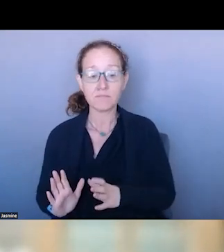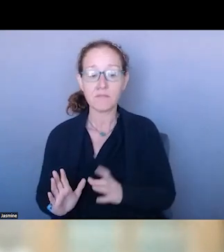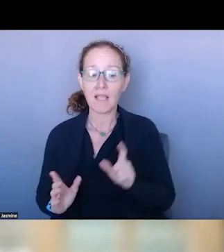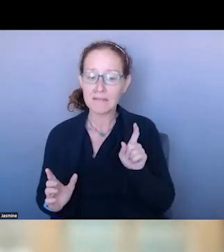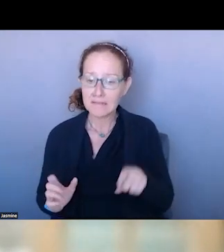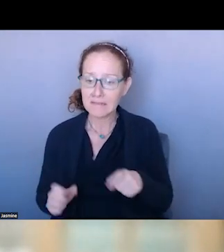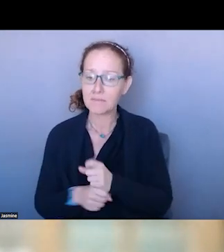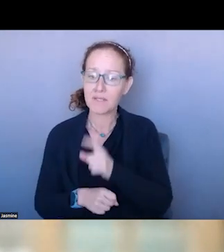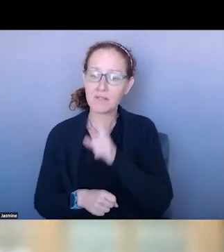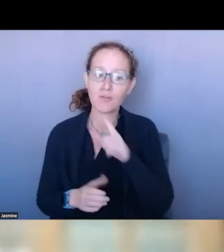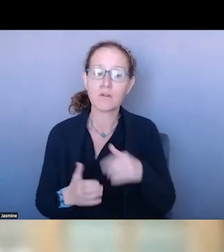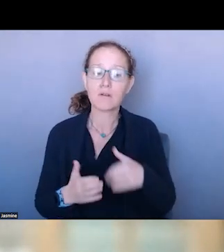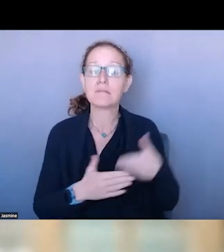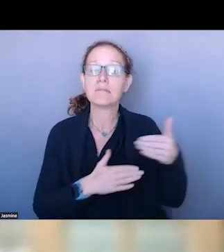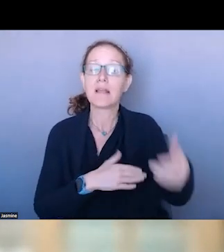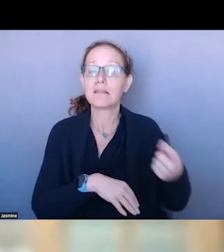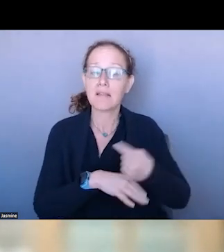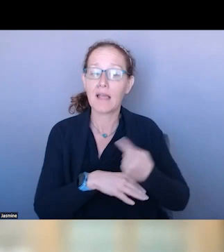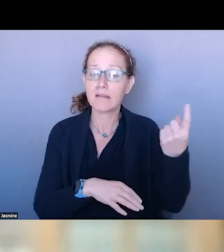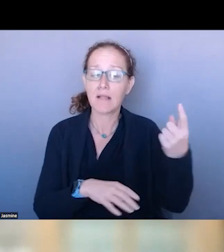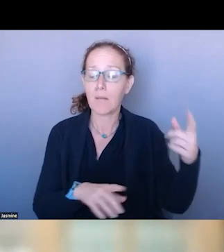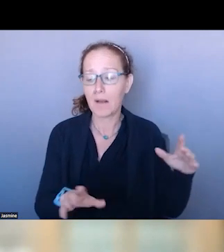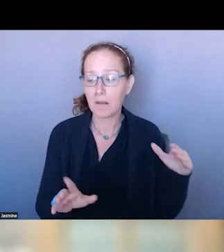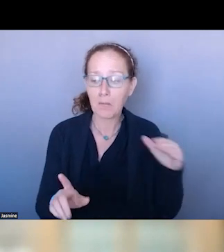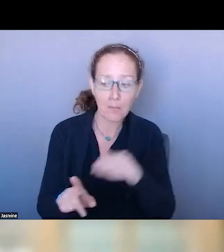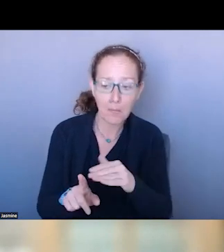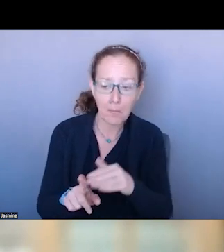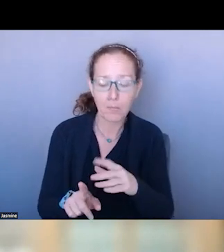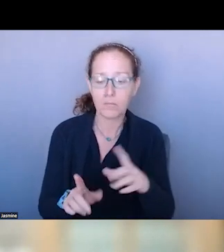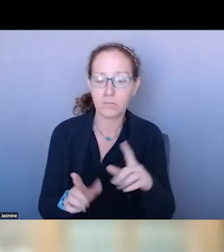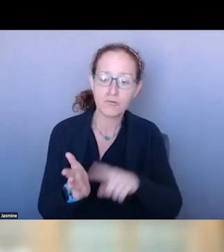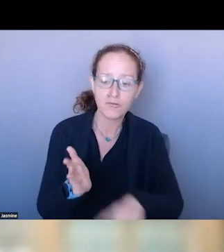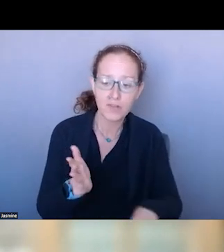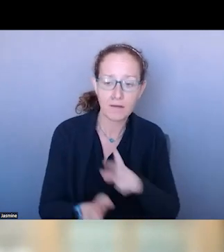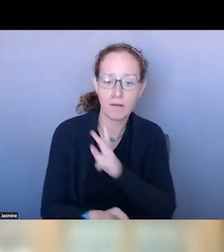WHILE A LOT OF THE 988 STUFF IS BASED ON AN MINITY, AND I